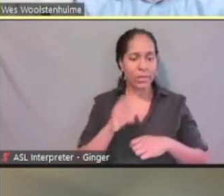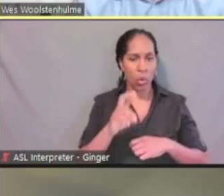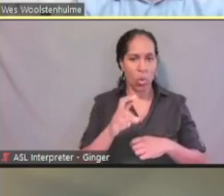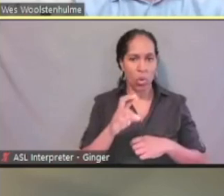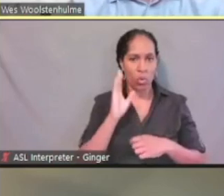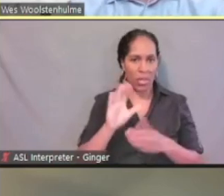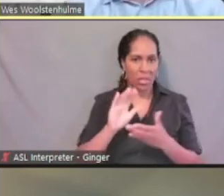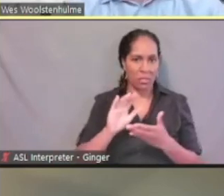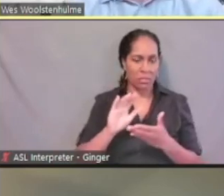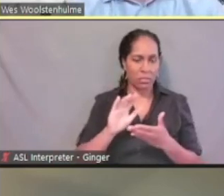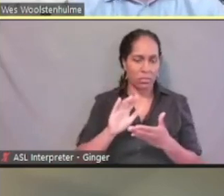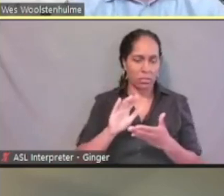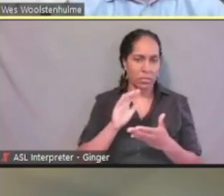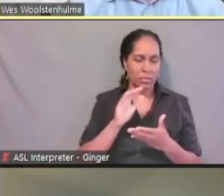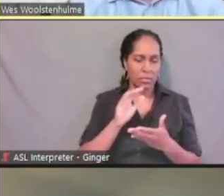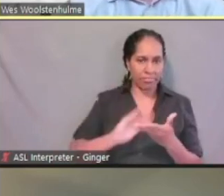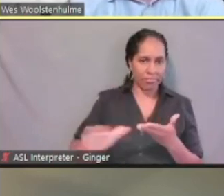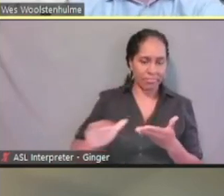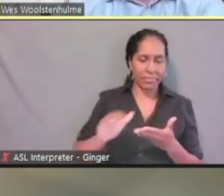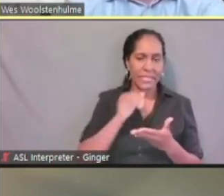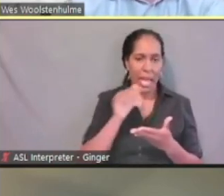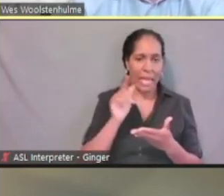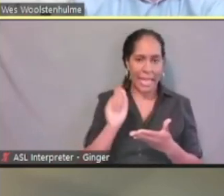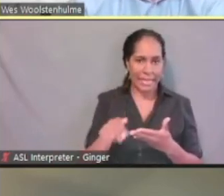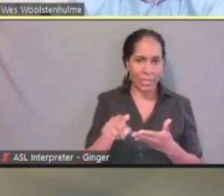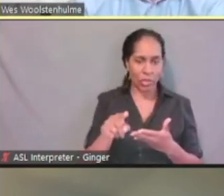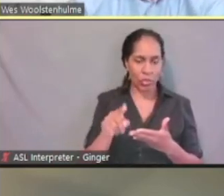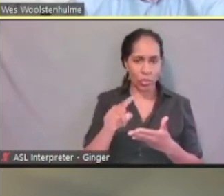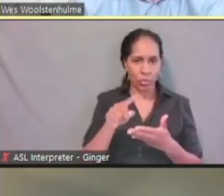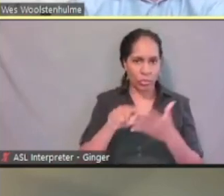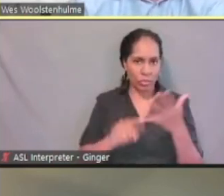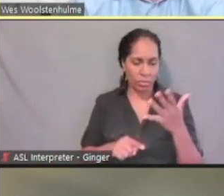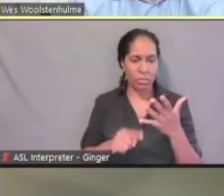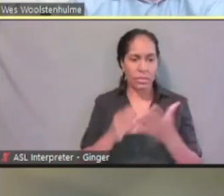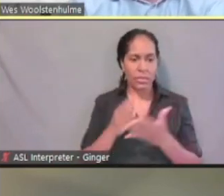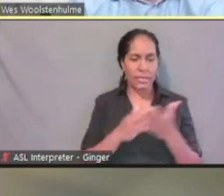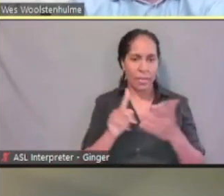that are pertinent or applicable to those different and various programs.